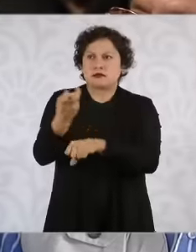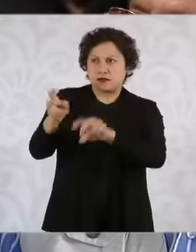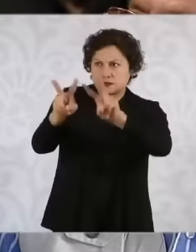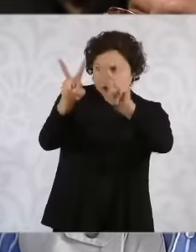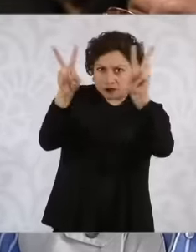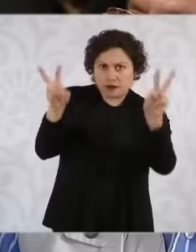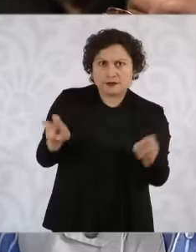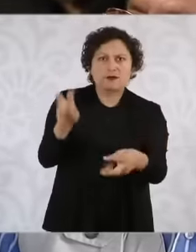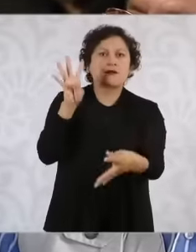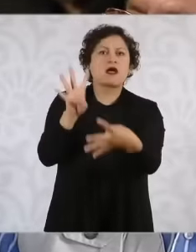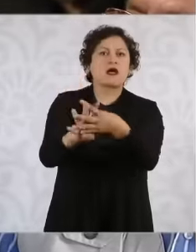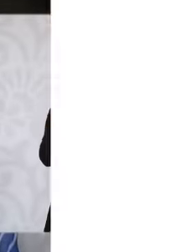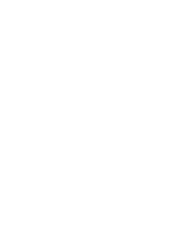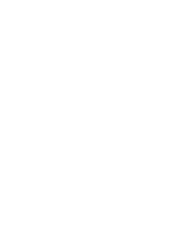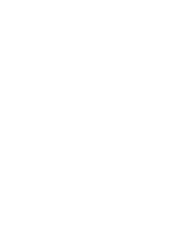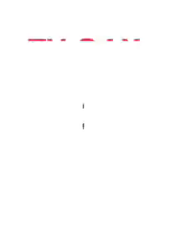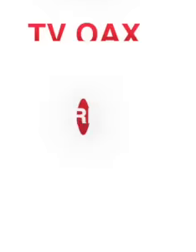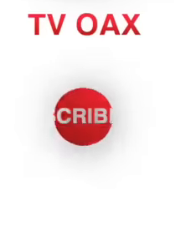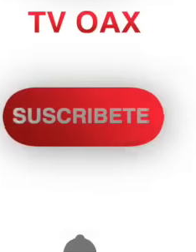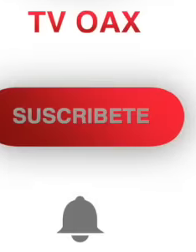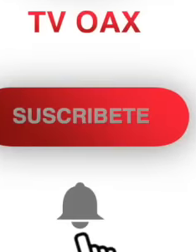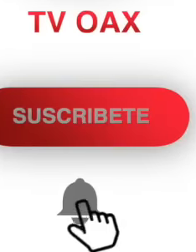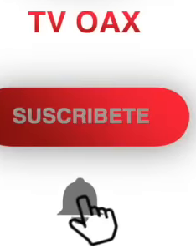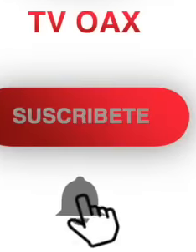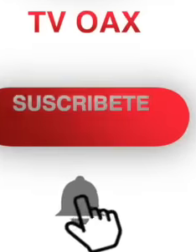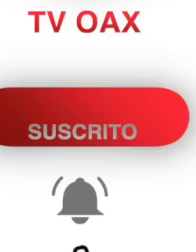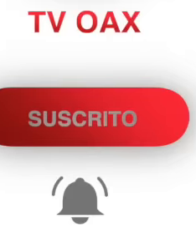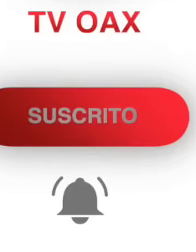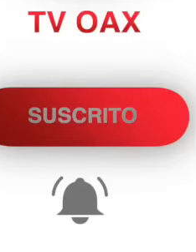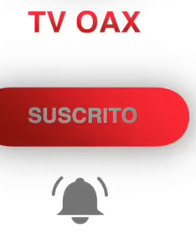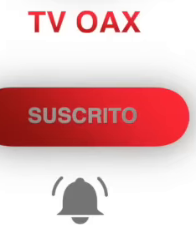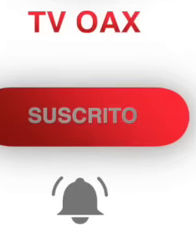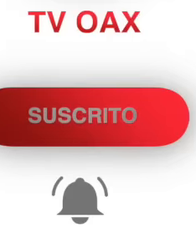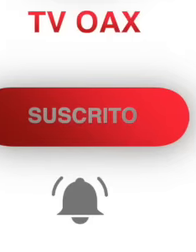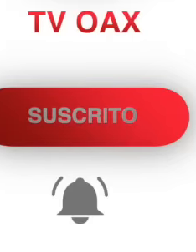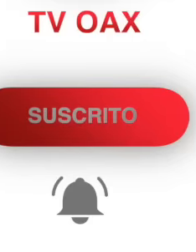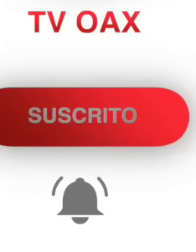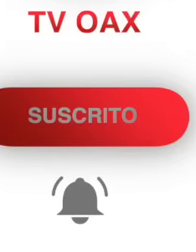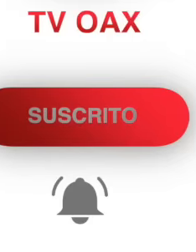because just on the last day of President Andrés Manuel López Obrador, a family